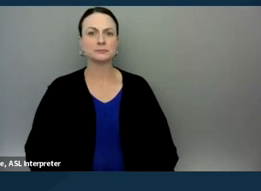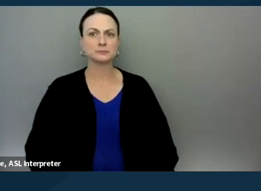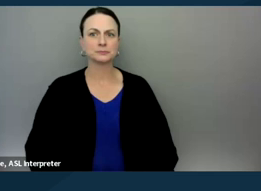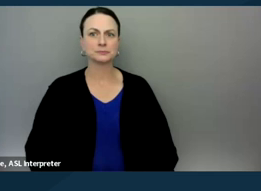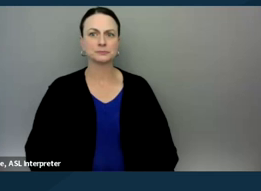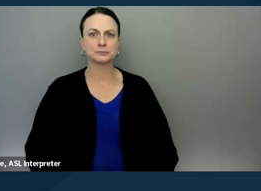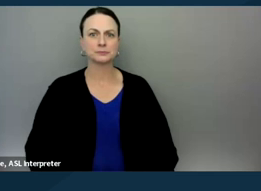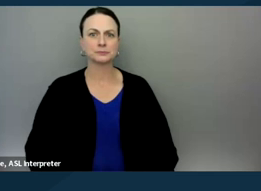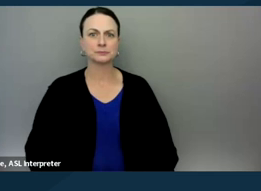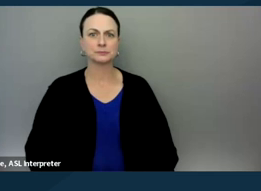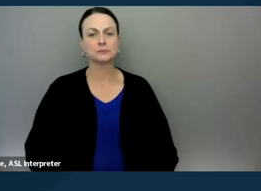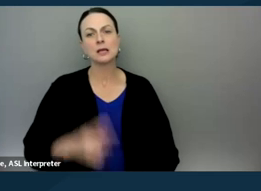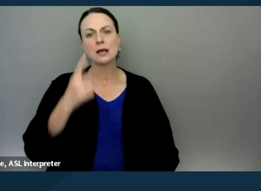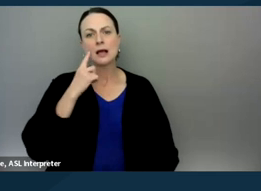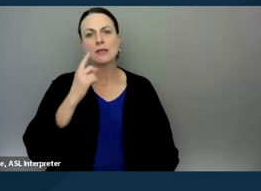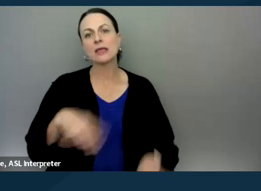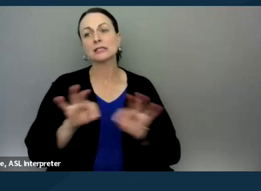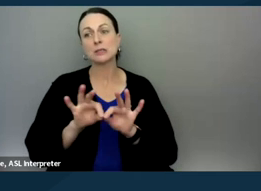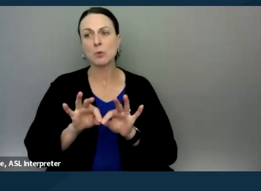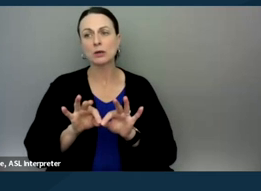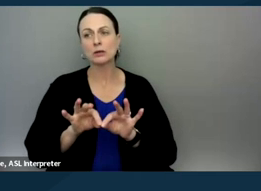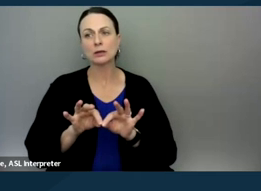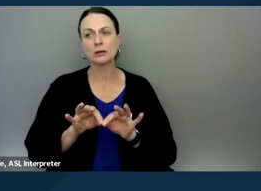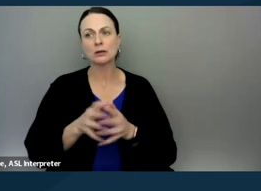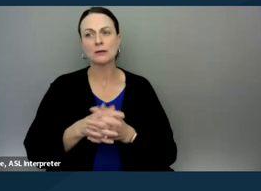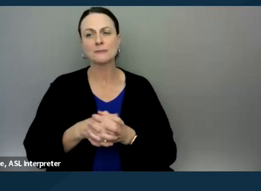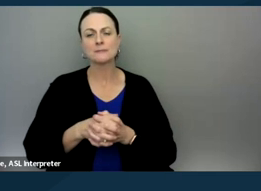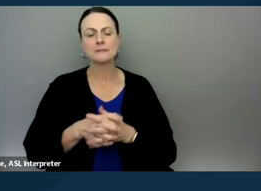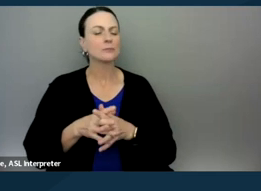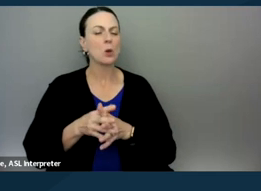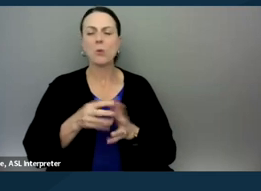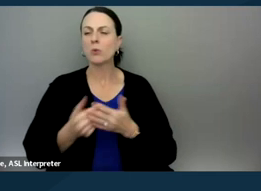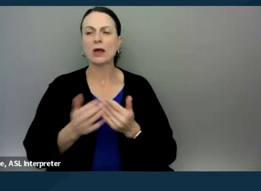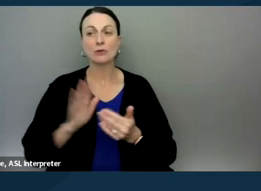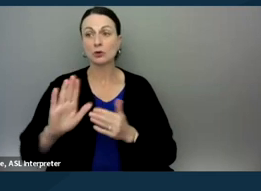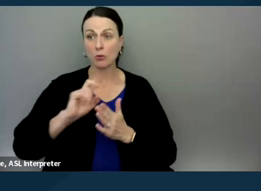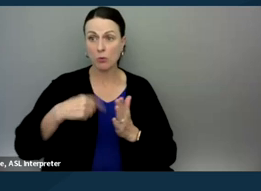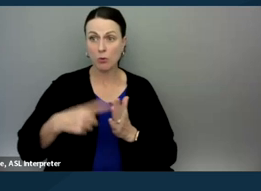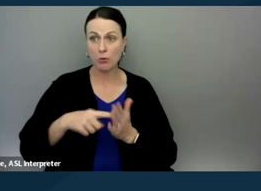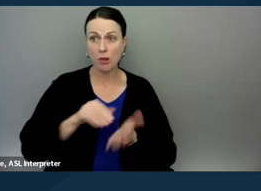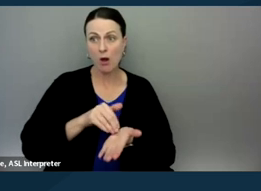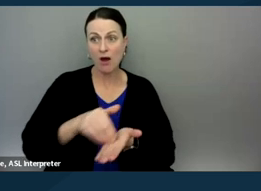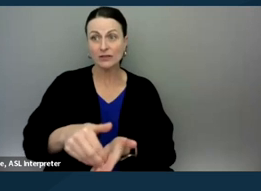You know, I think it's important to realize whatever your role is, that often when we're supporting families